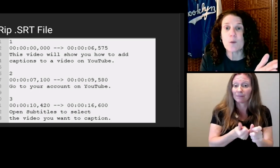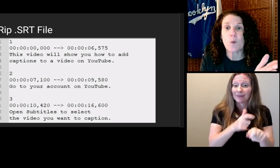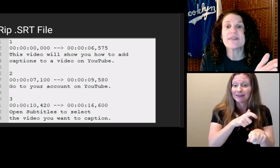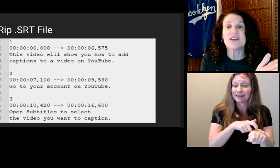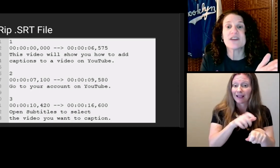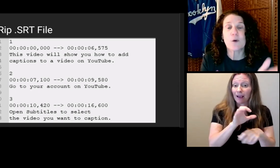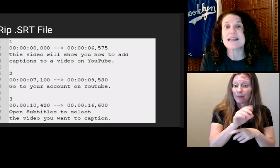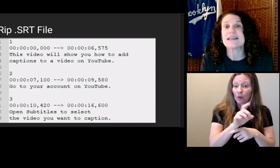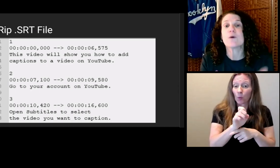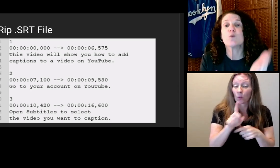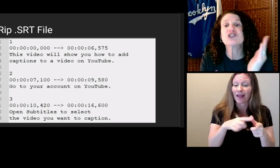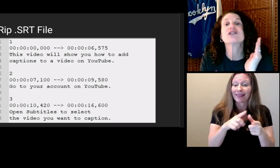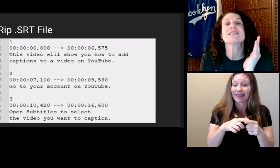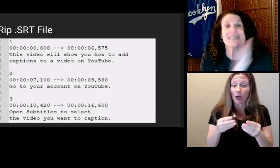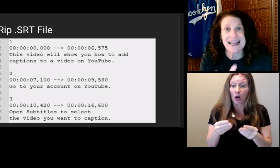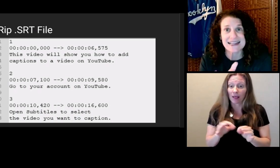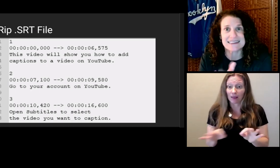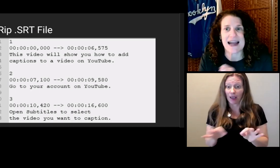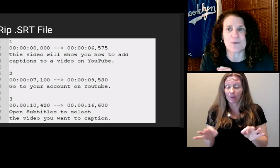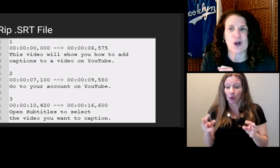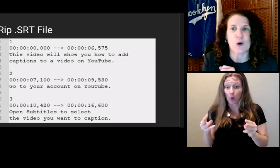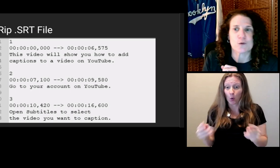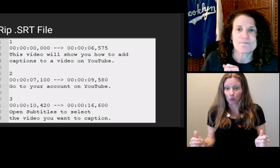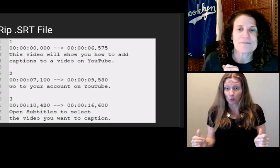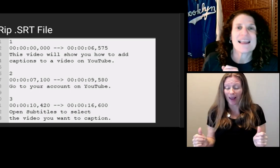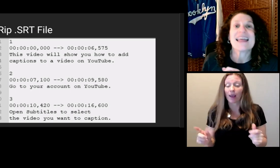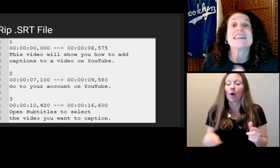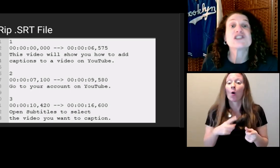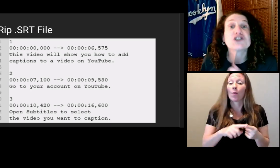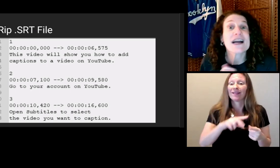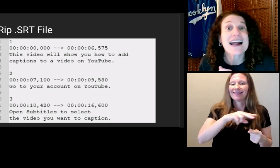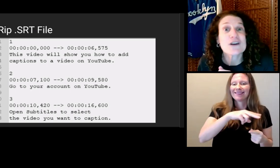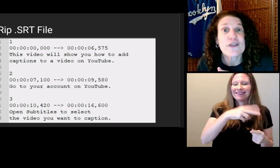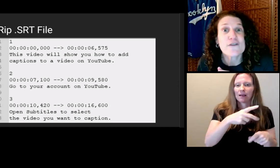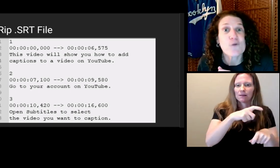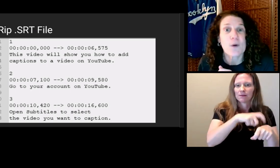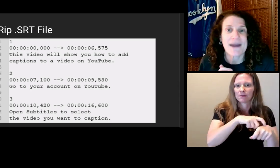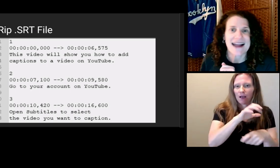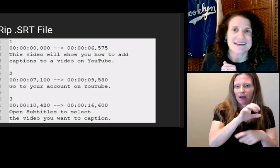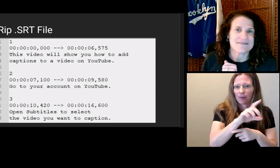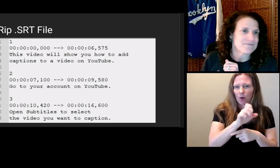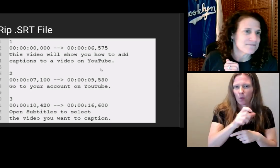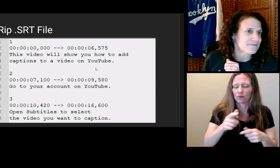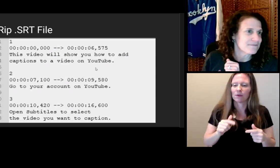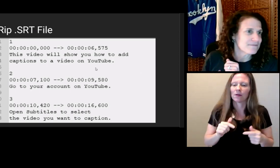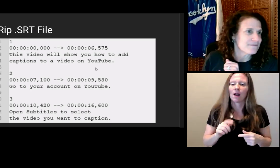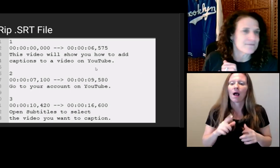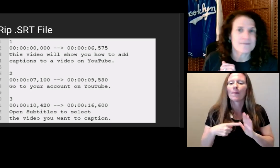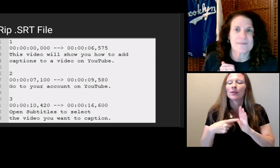when the video reaches the second time code. Now I'll show another format.